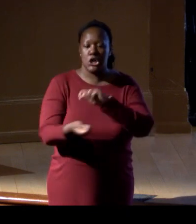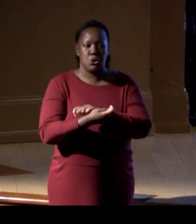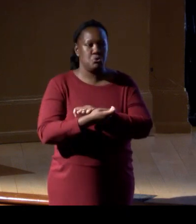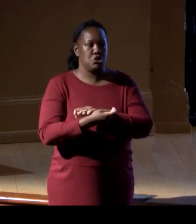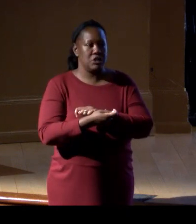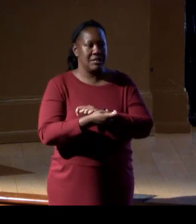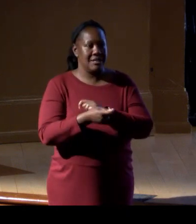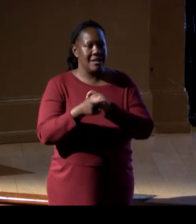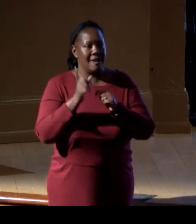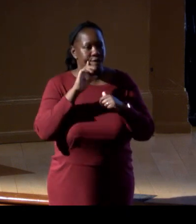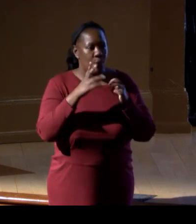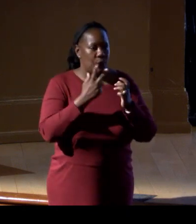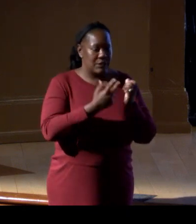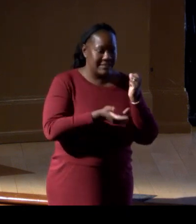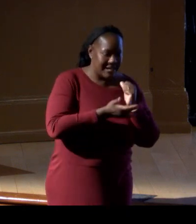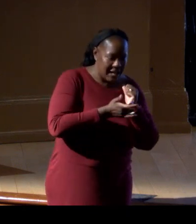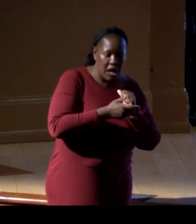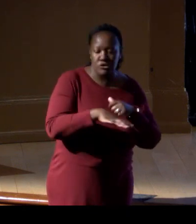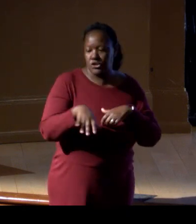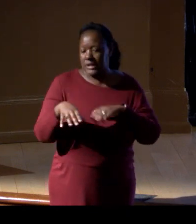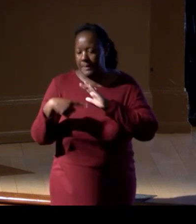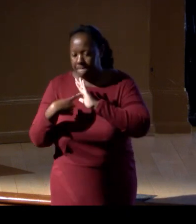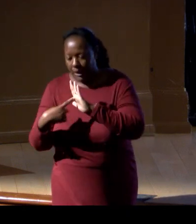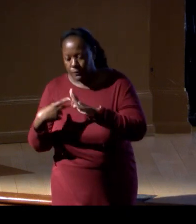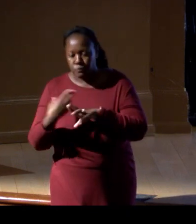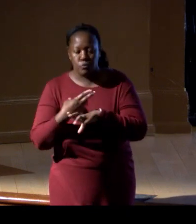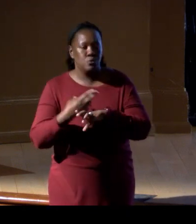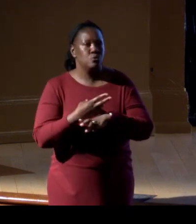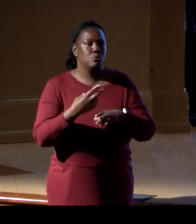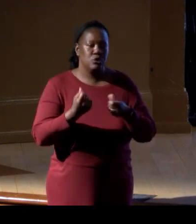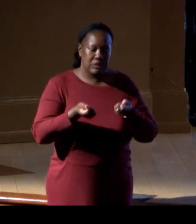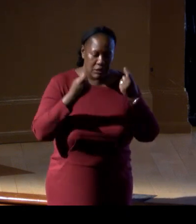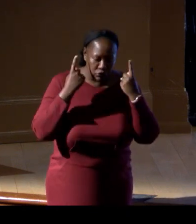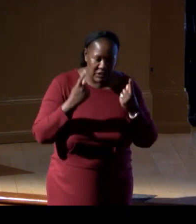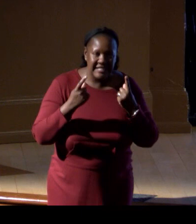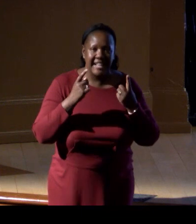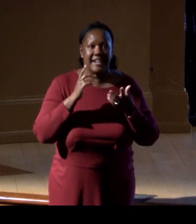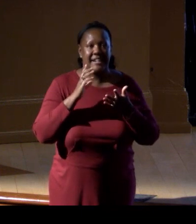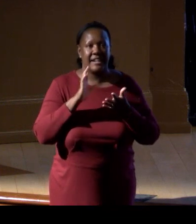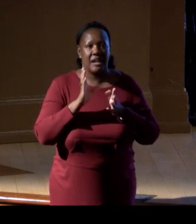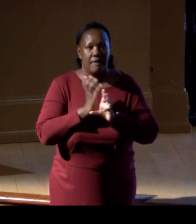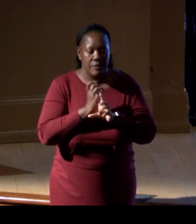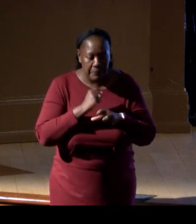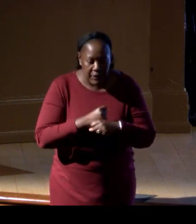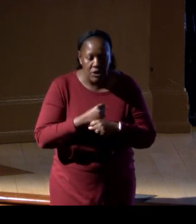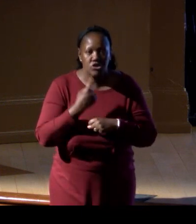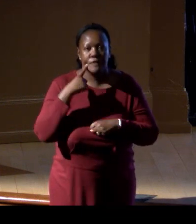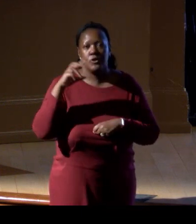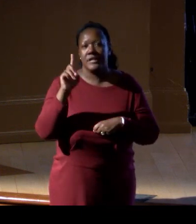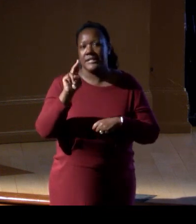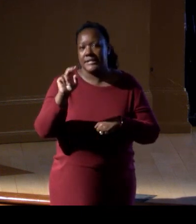both the technologies, the models that use them, the understanding of the production of the DNA and its degradation.